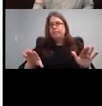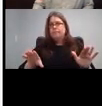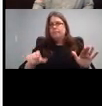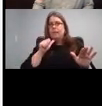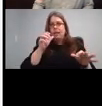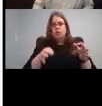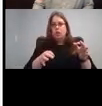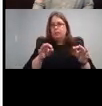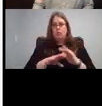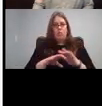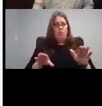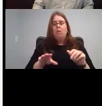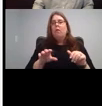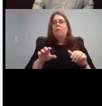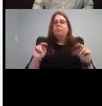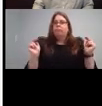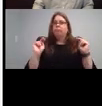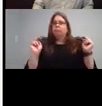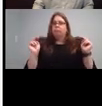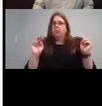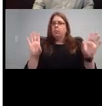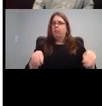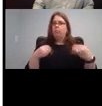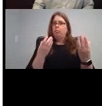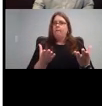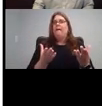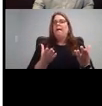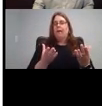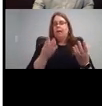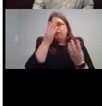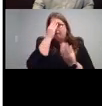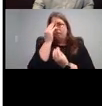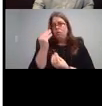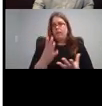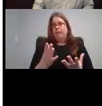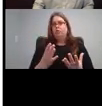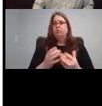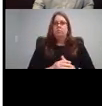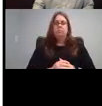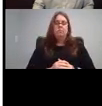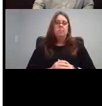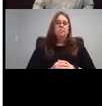is here to give information in a non judgmental way. All right.